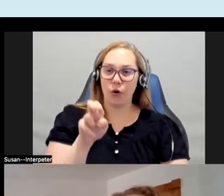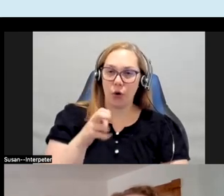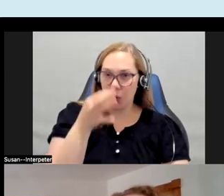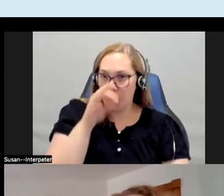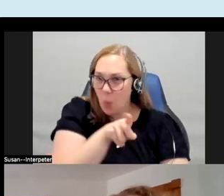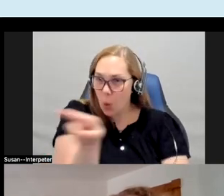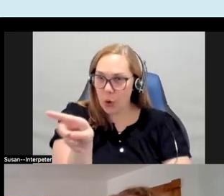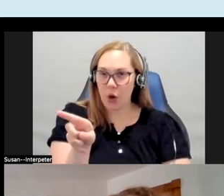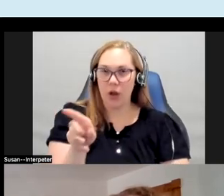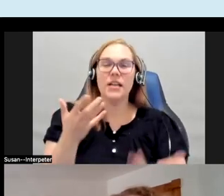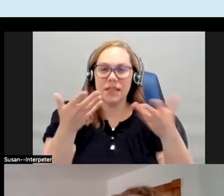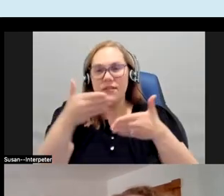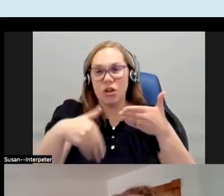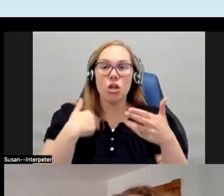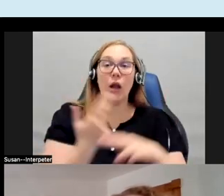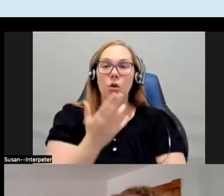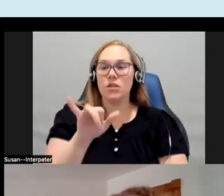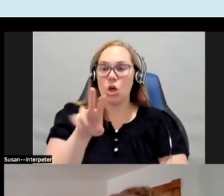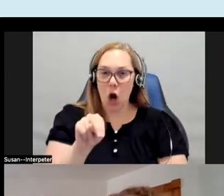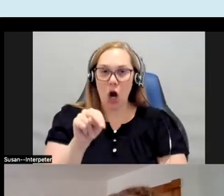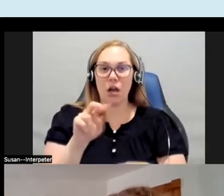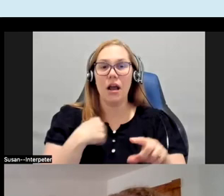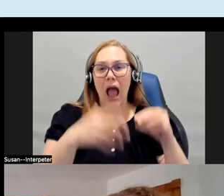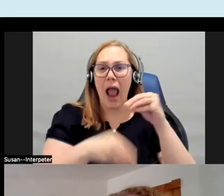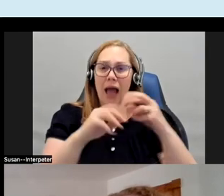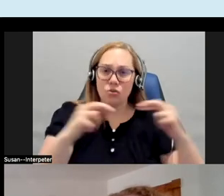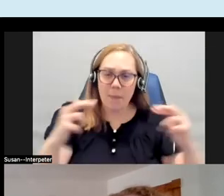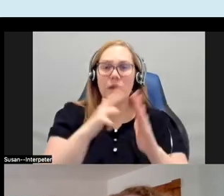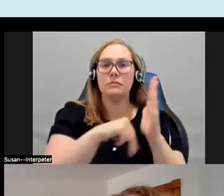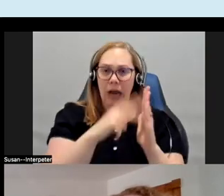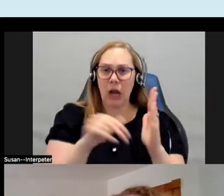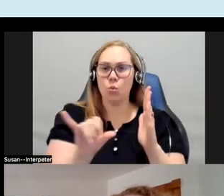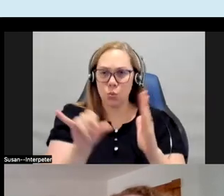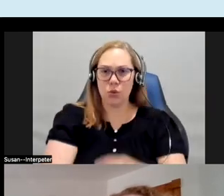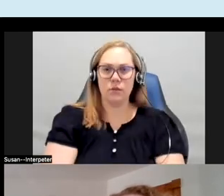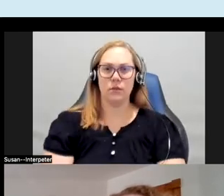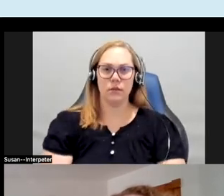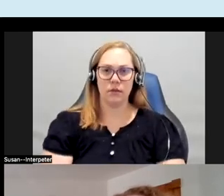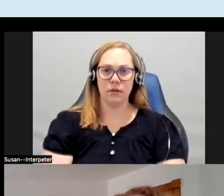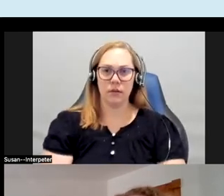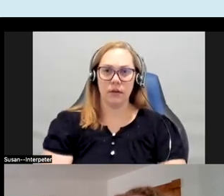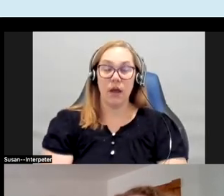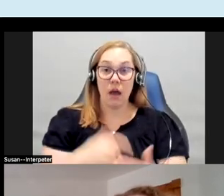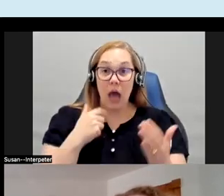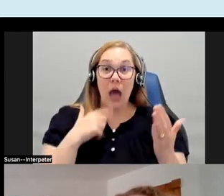Ed yarn again um adding ribbon and paint as well so my Hope was that people could